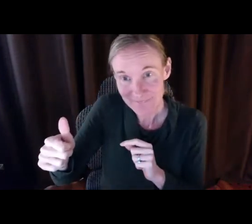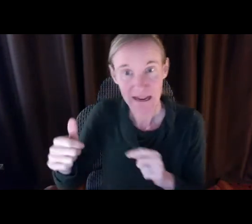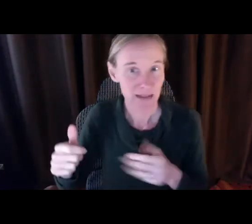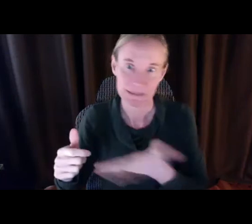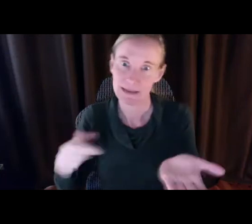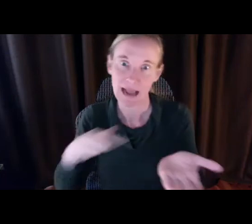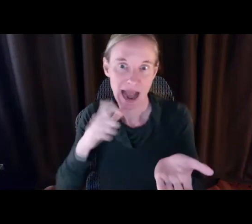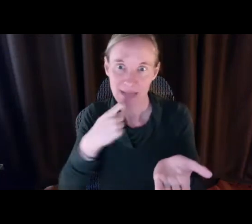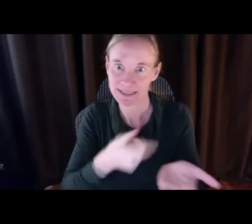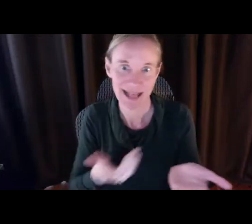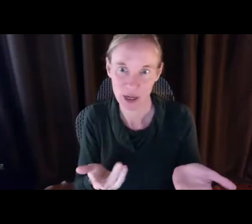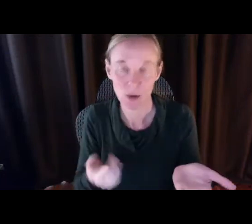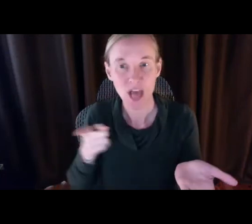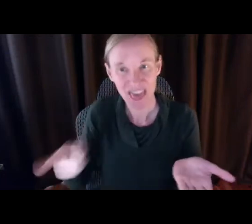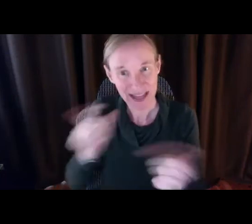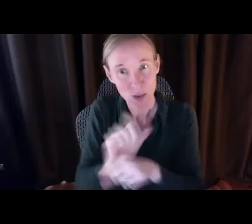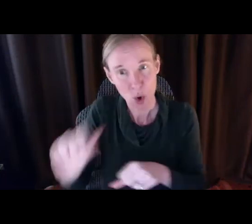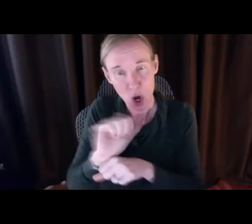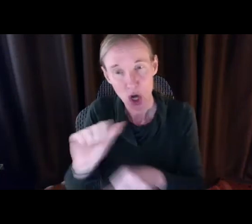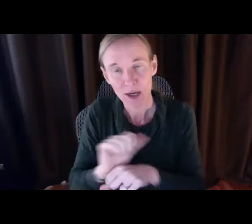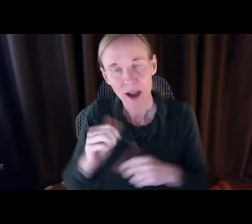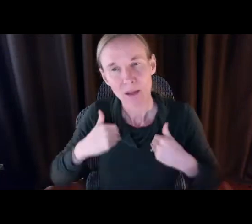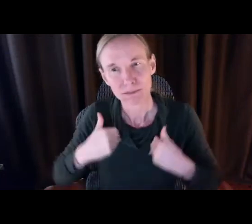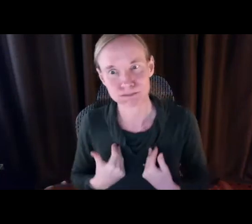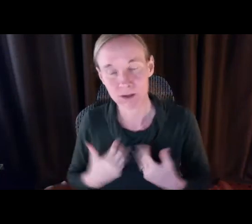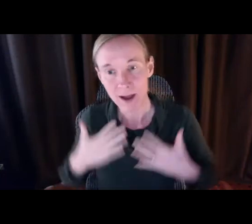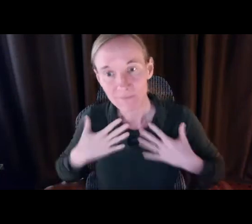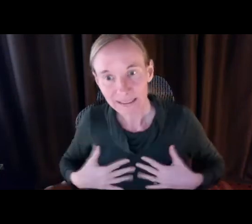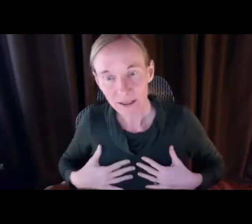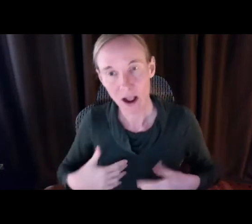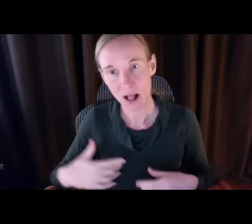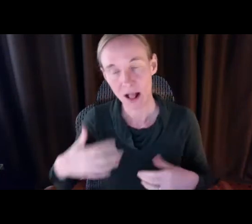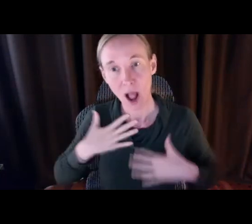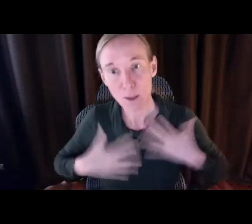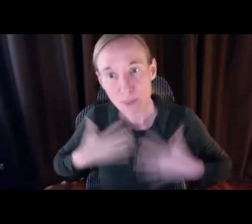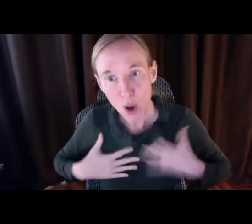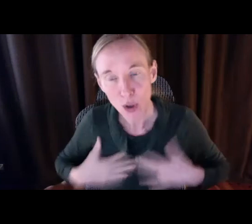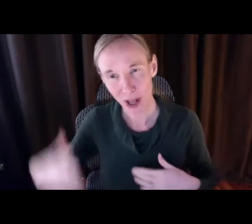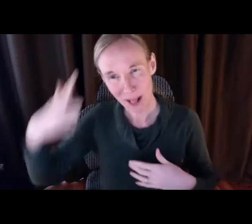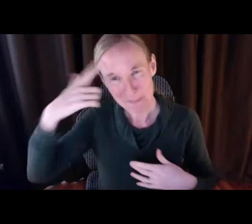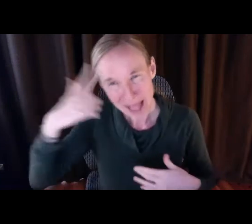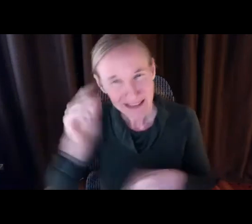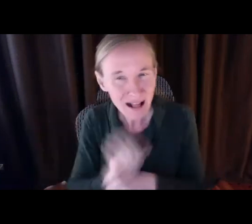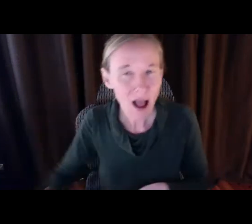health aid. And